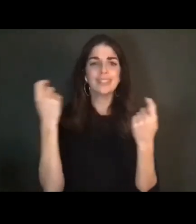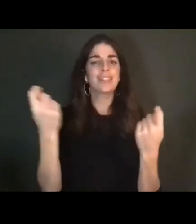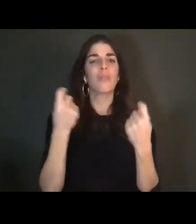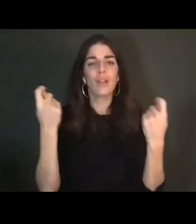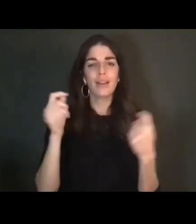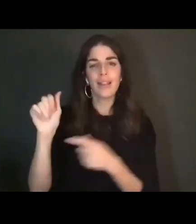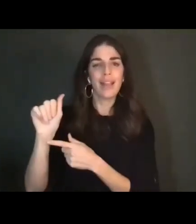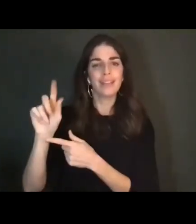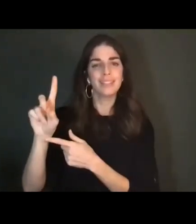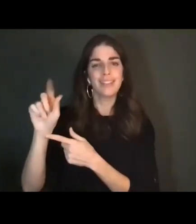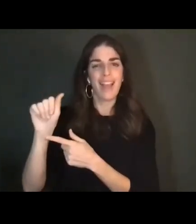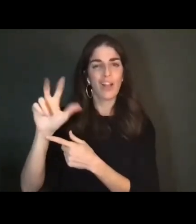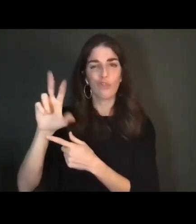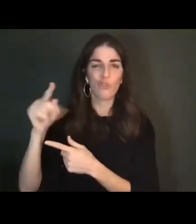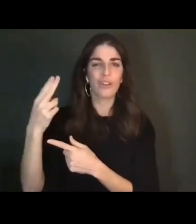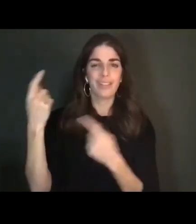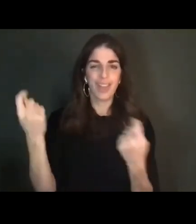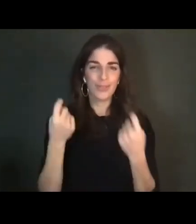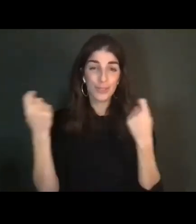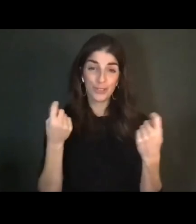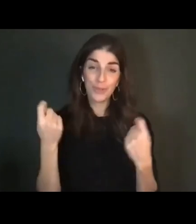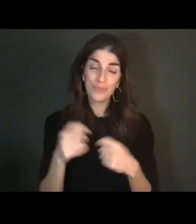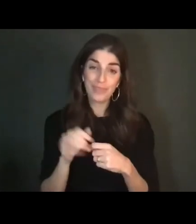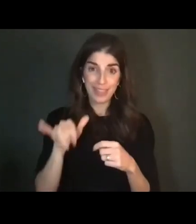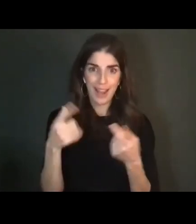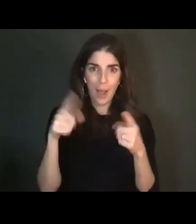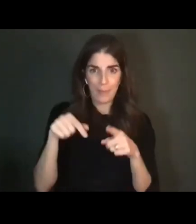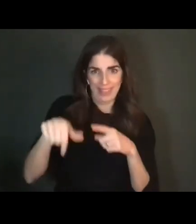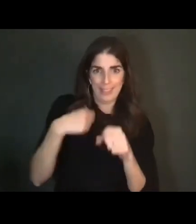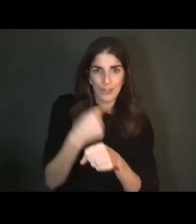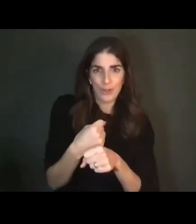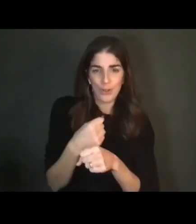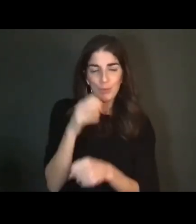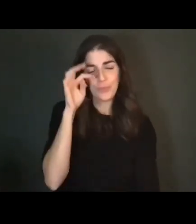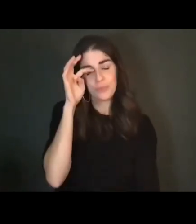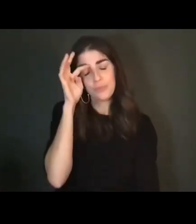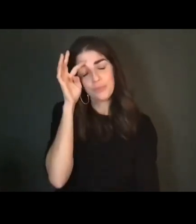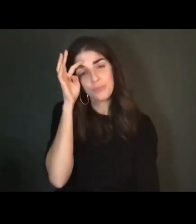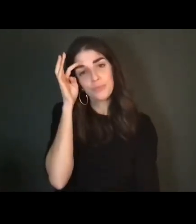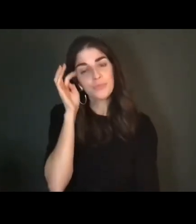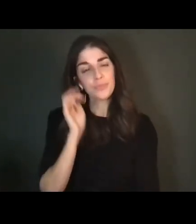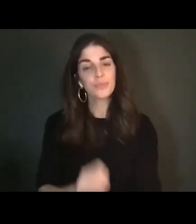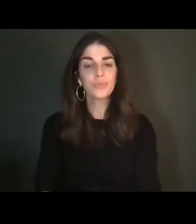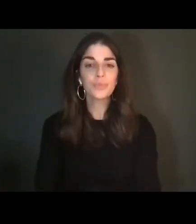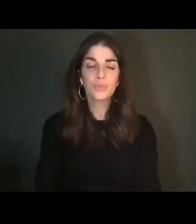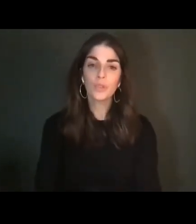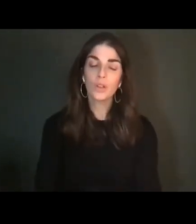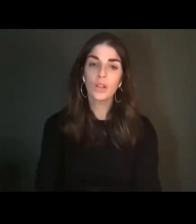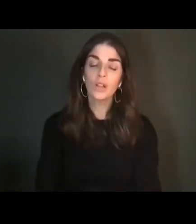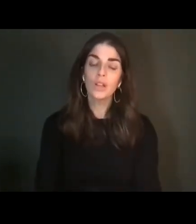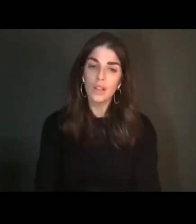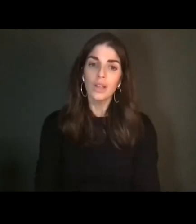Act, which is -- was this year, and I think because -- oddly -- because of the pandemic,